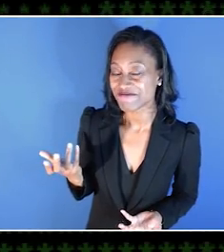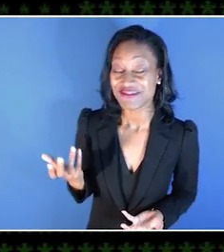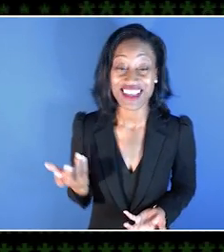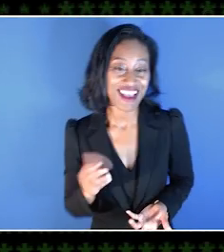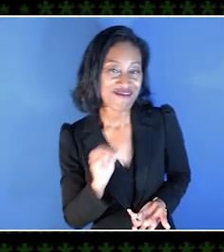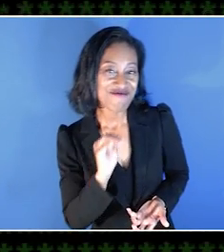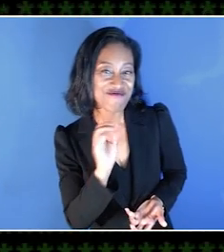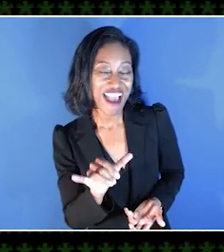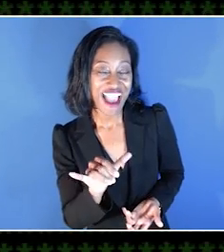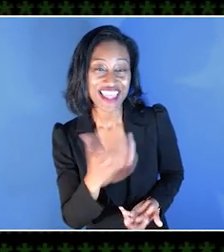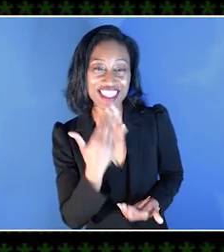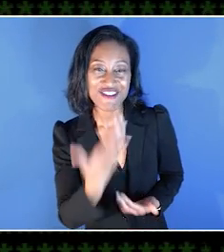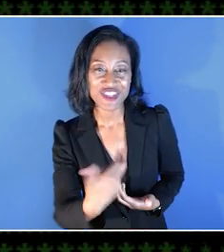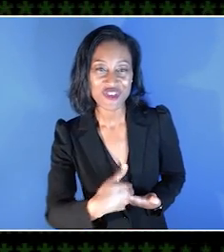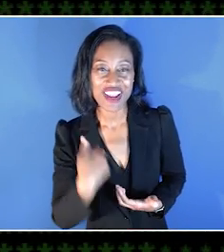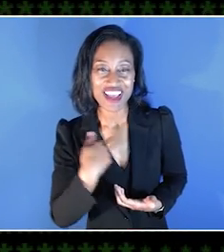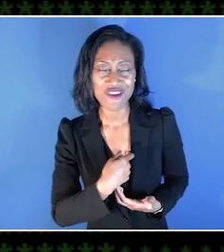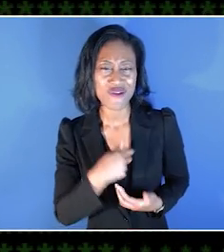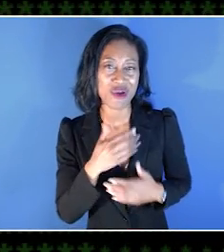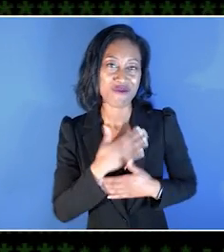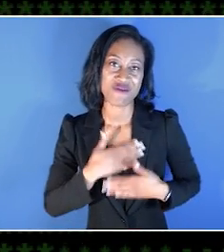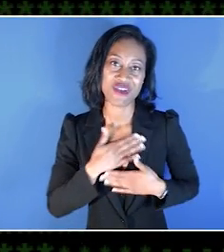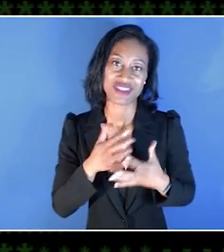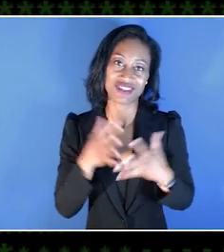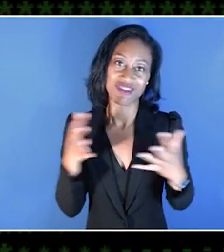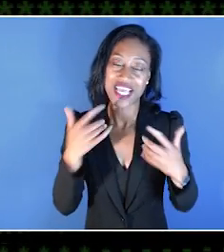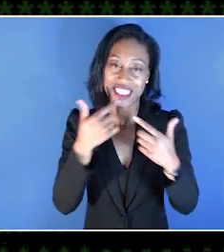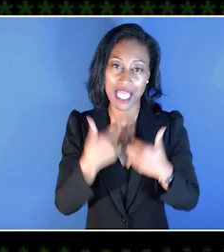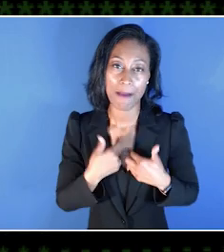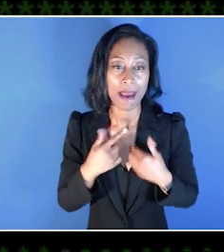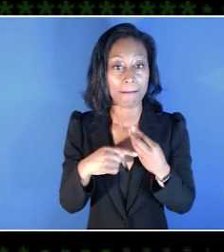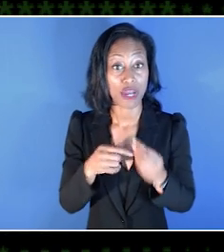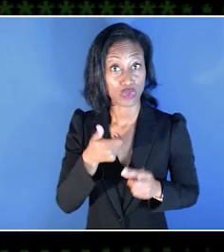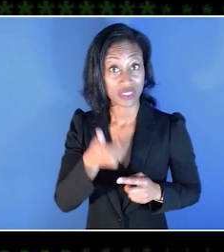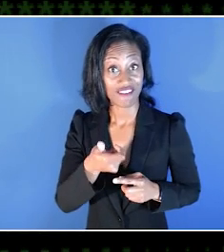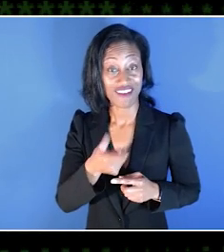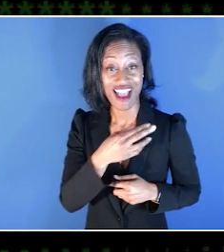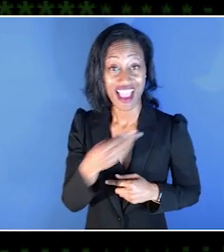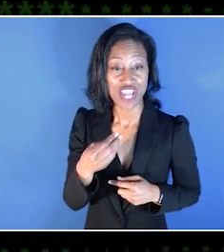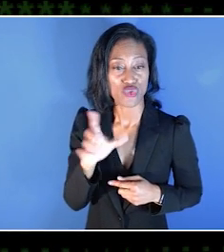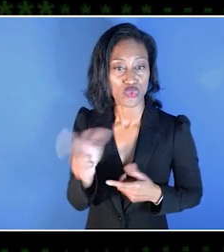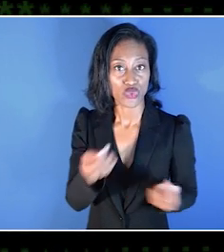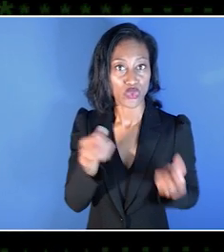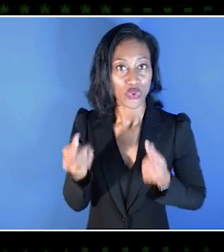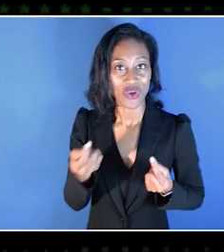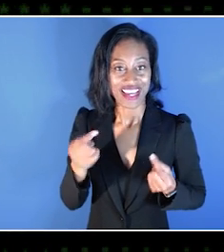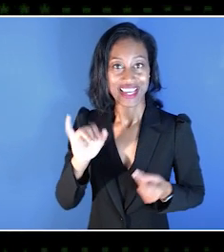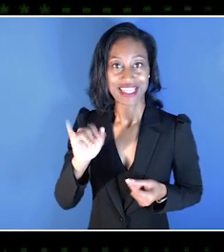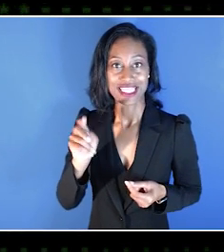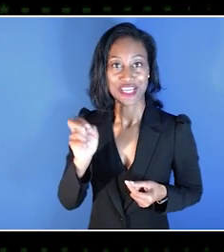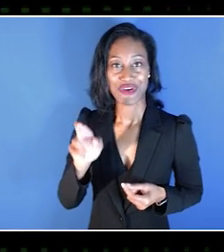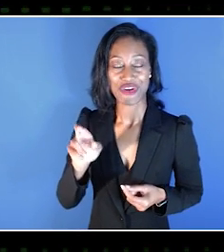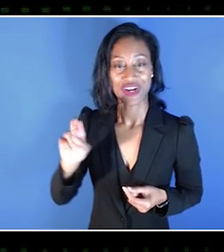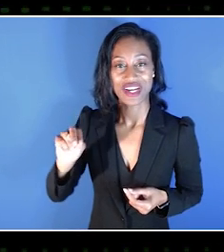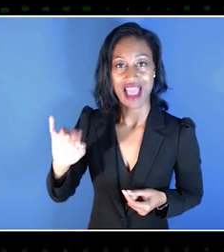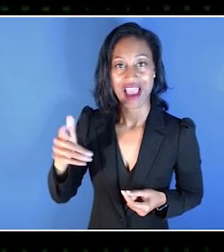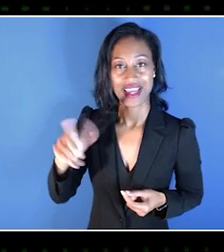All right, May. Thank you so much for joining us. We really appreciate it. So why don't you tell us a little bit about yourself and what you do at INTERIOR/NIGHT?